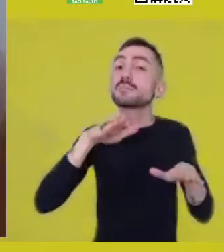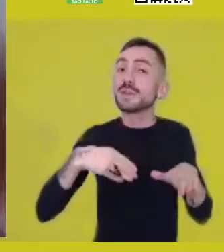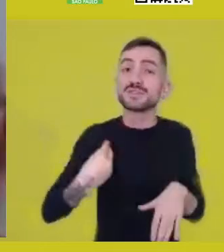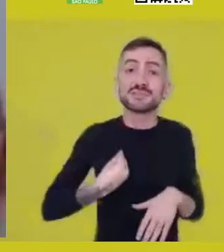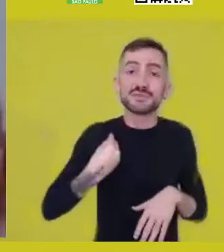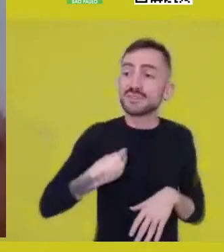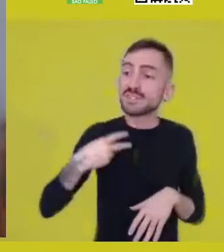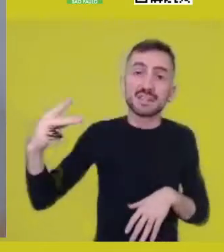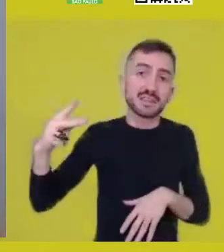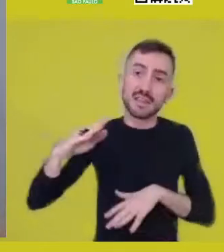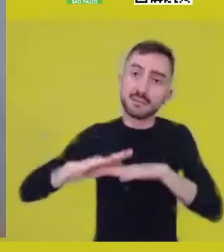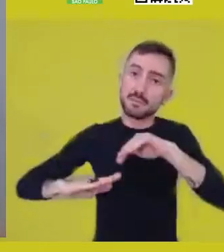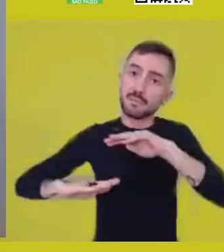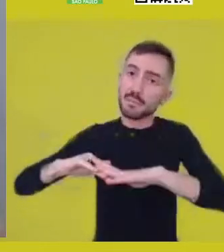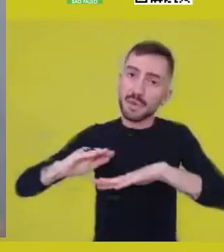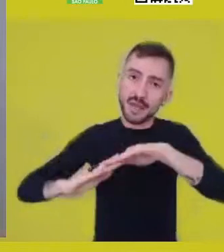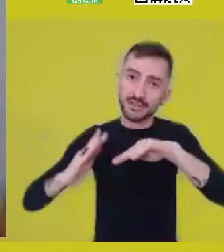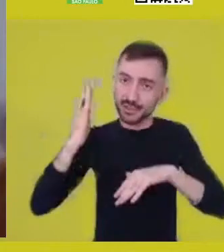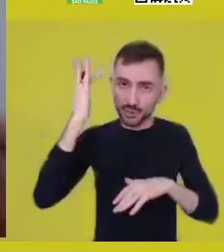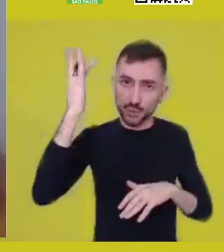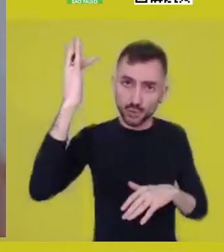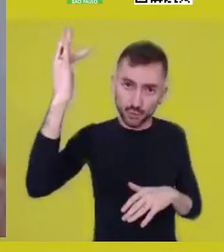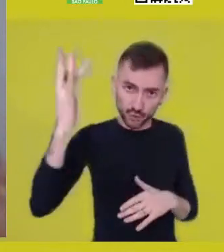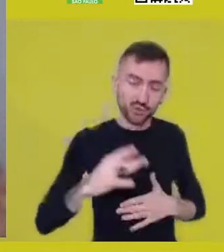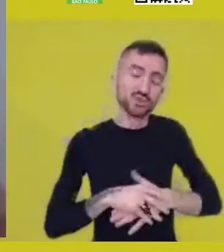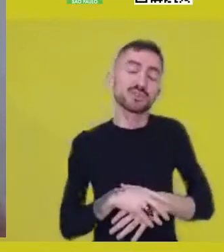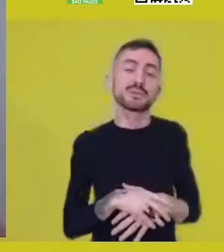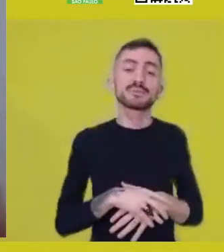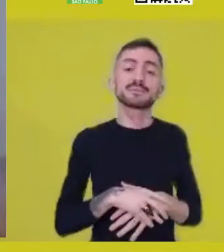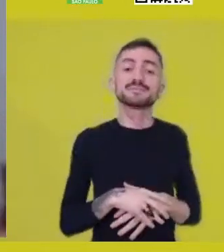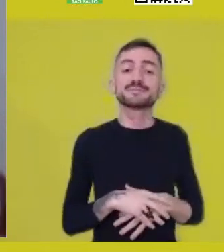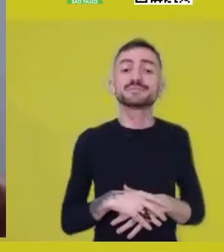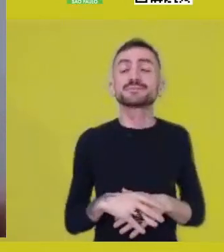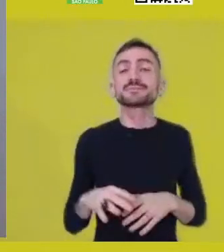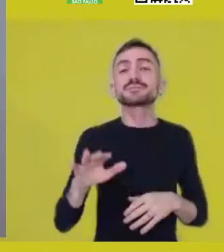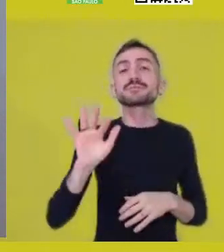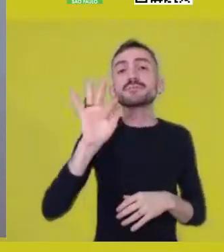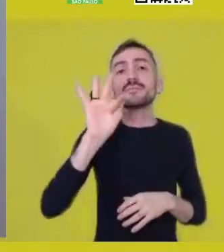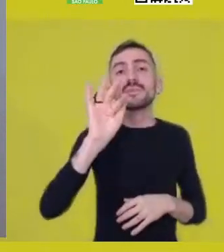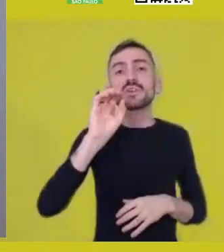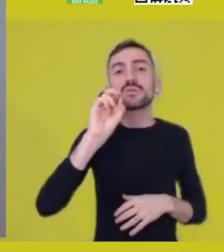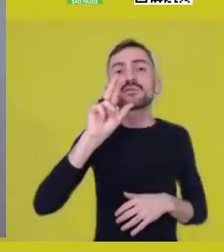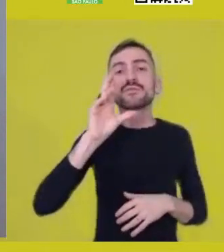and the life force characterizes itself by...